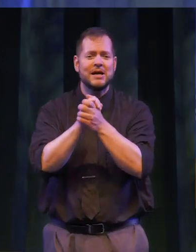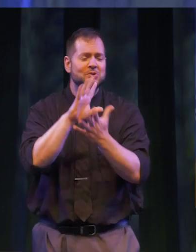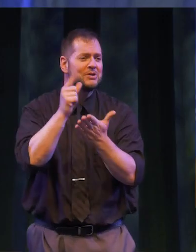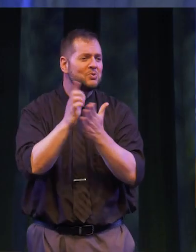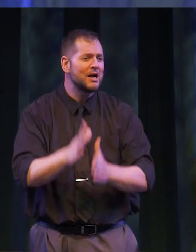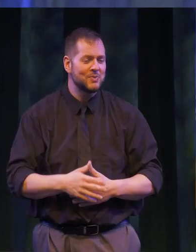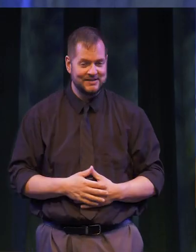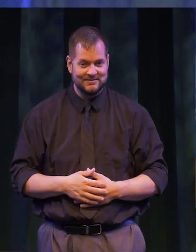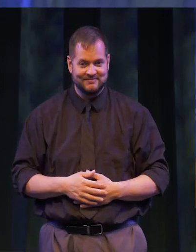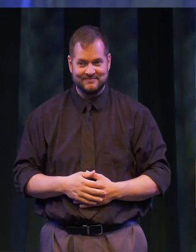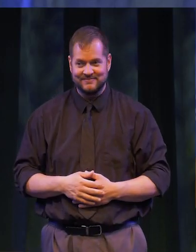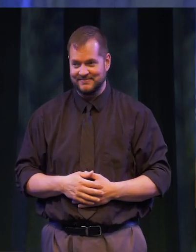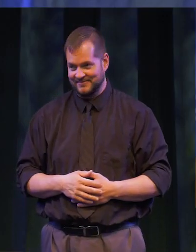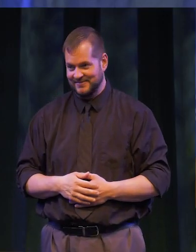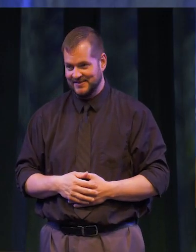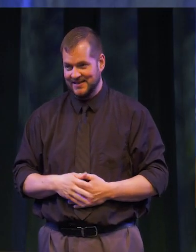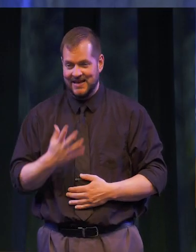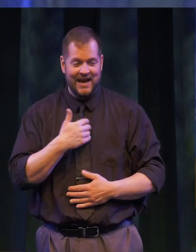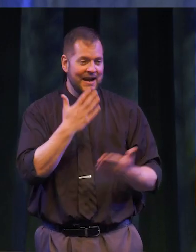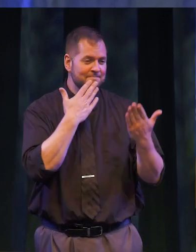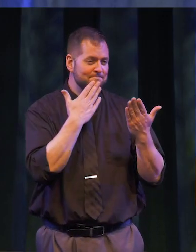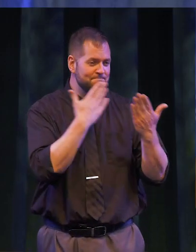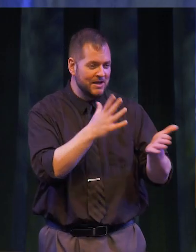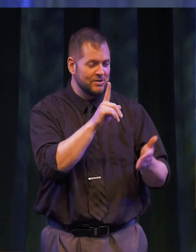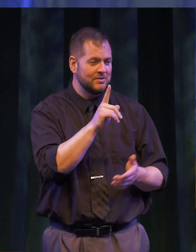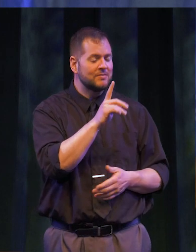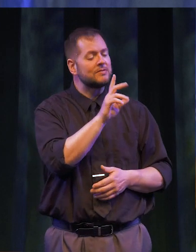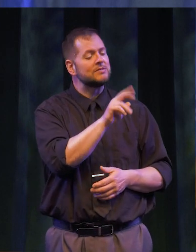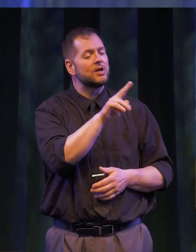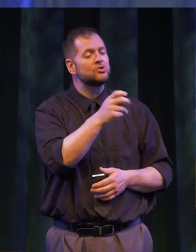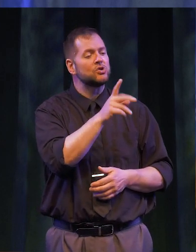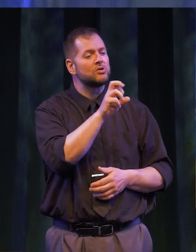Congratulations graduates! And, greetings to President Sunser, distinguished guests,